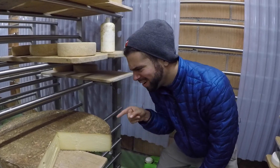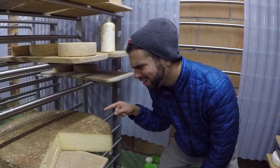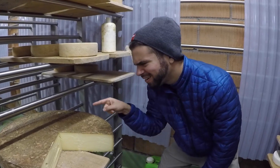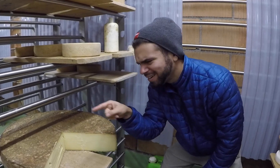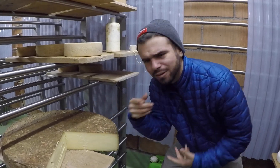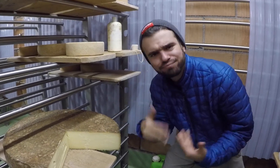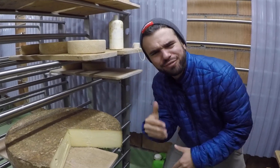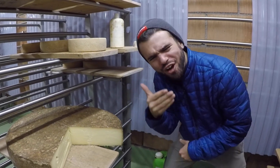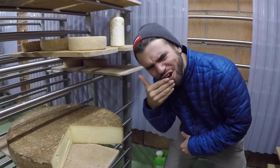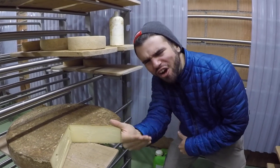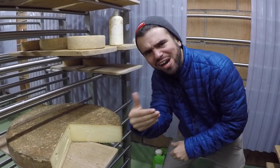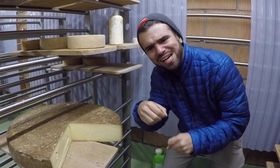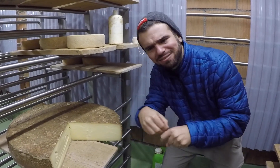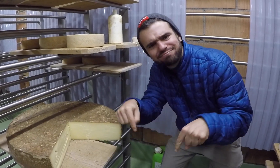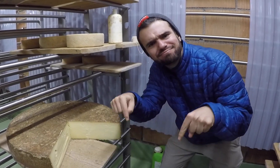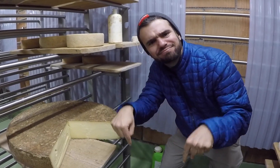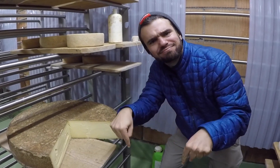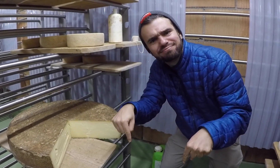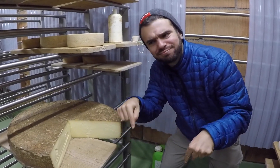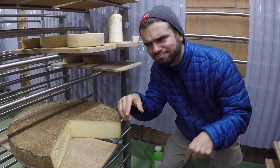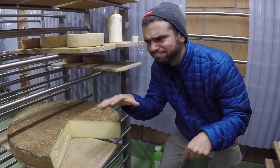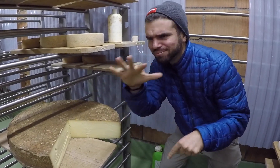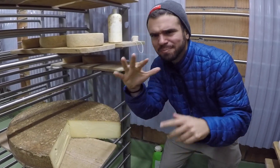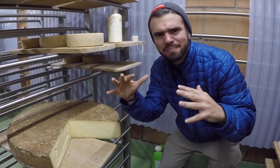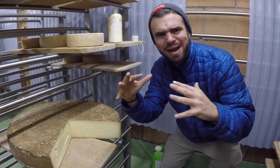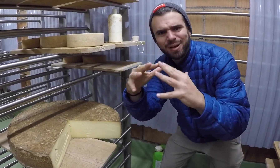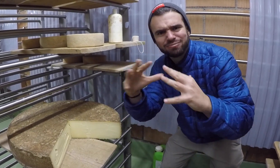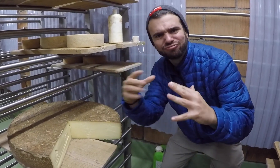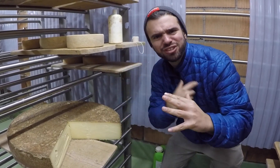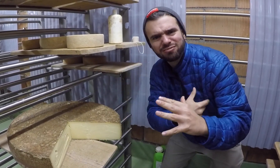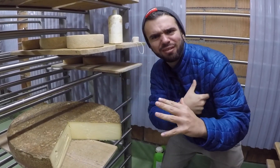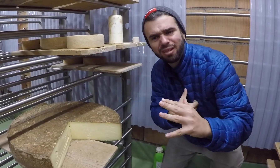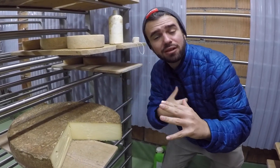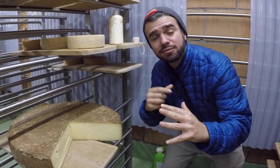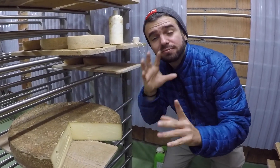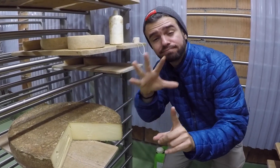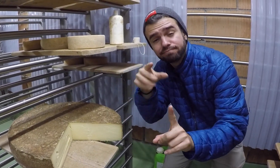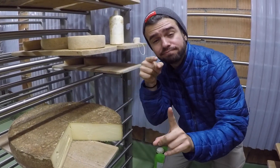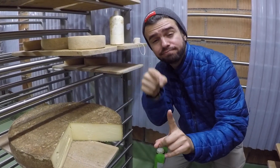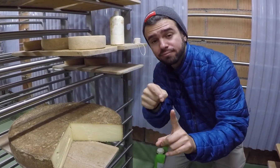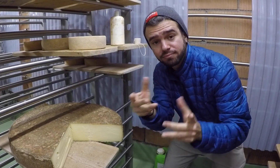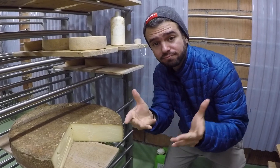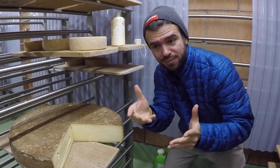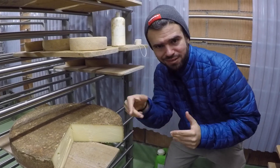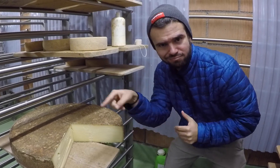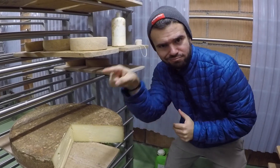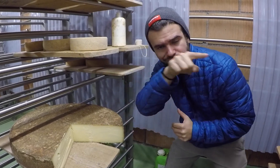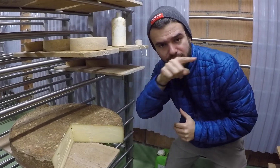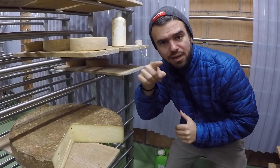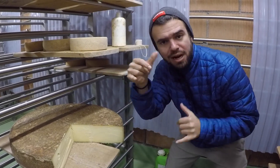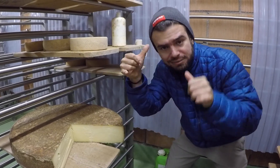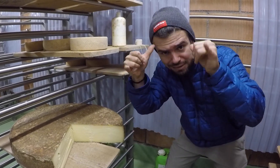Why are those cheese so good in Switzerland? It's the milk quality.